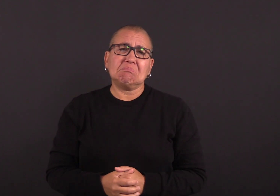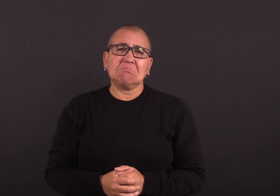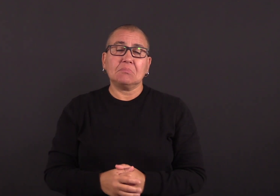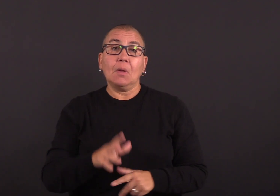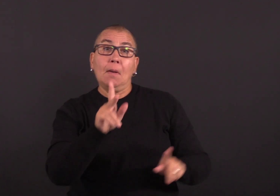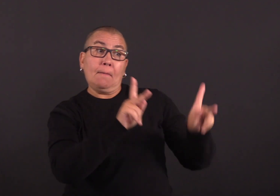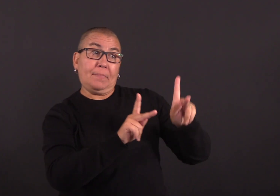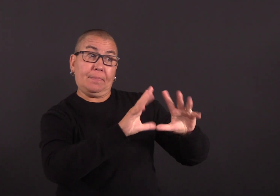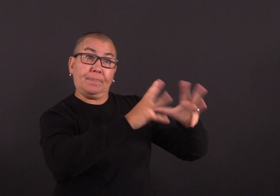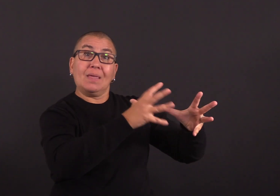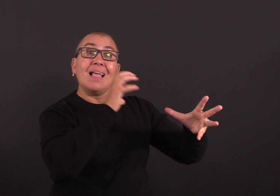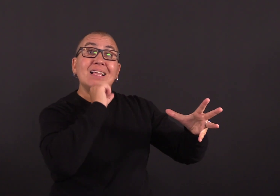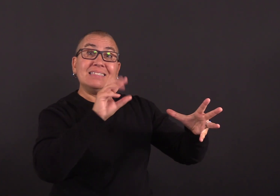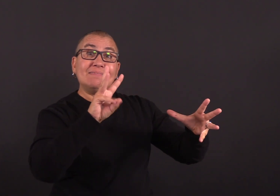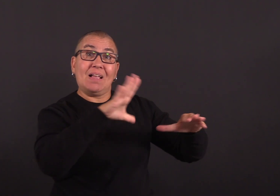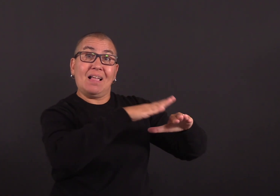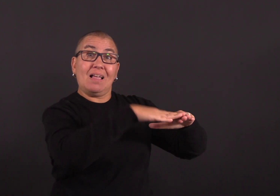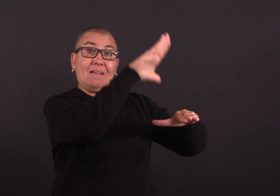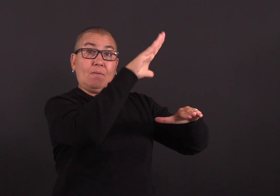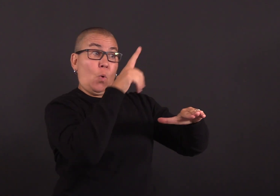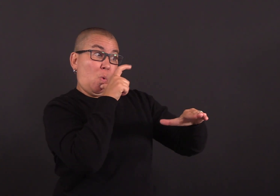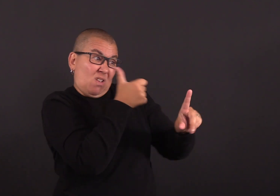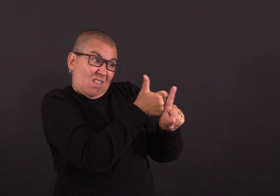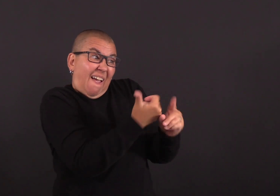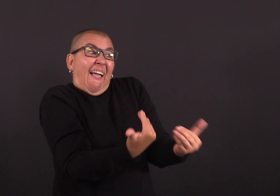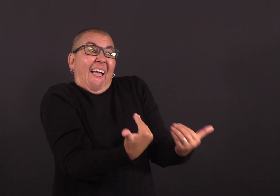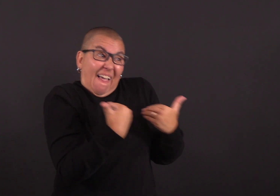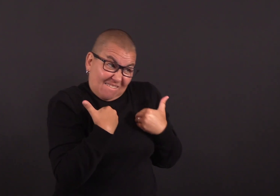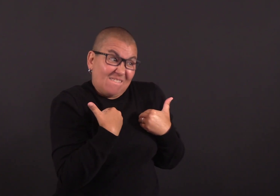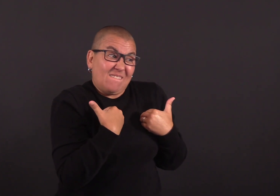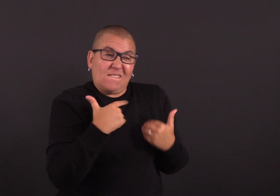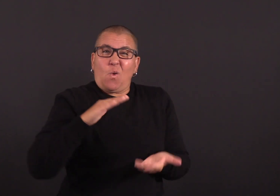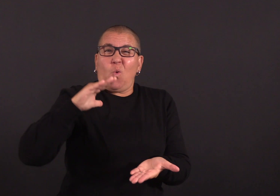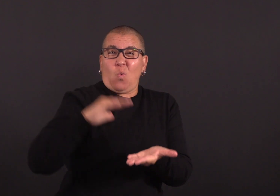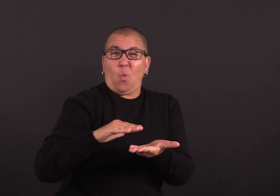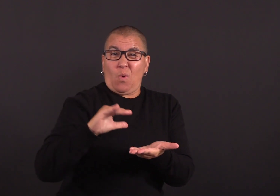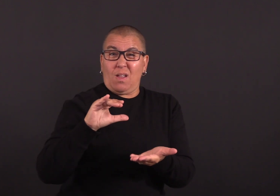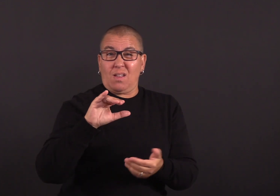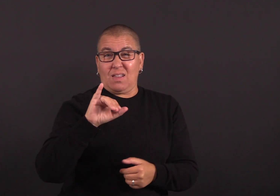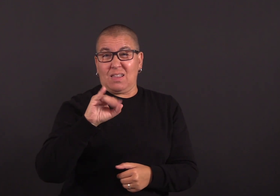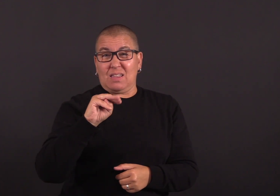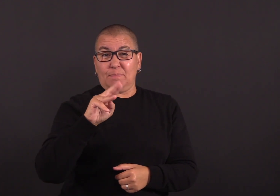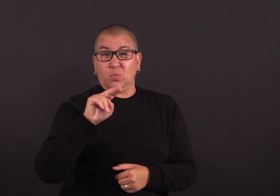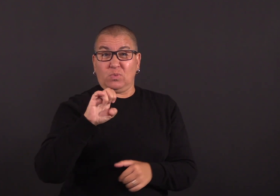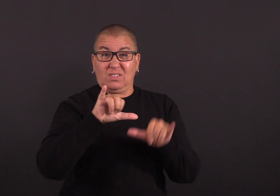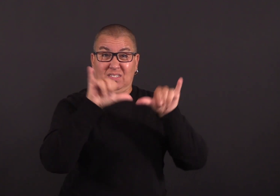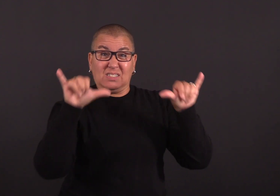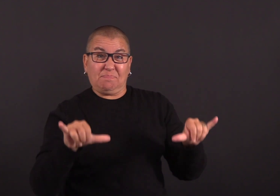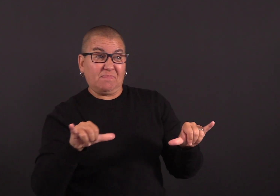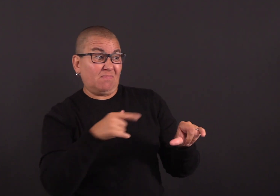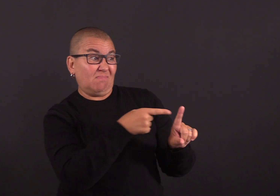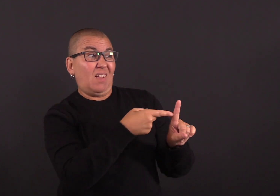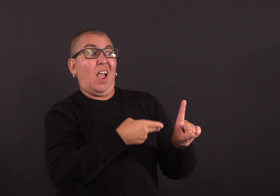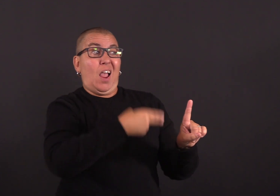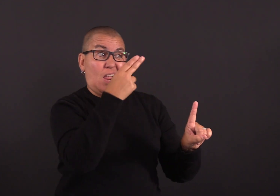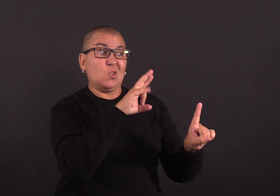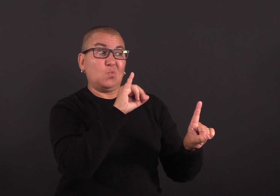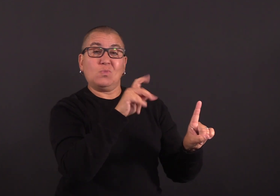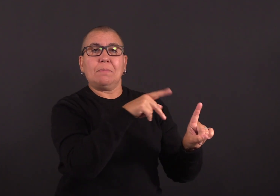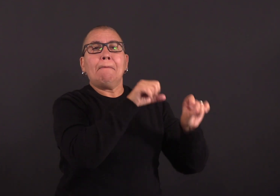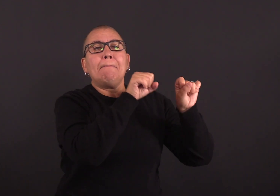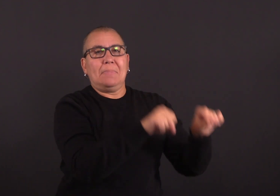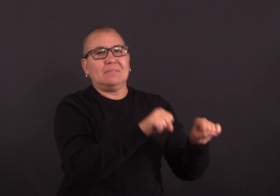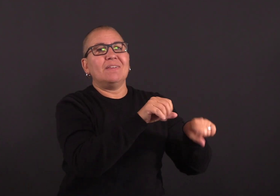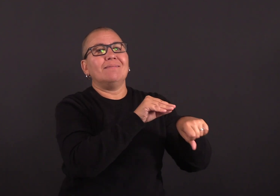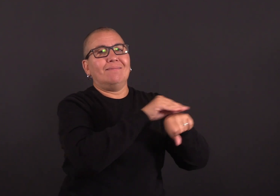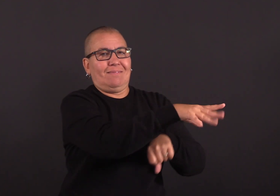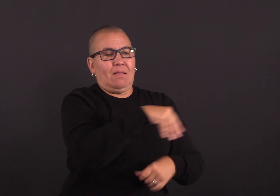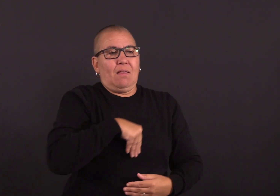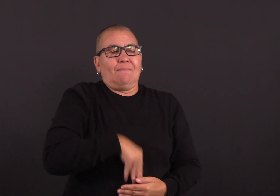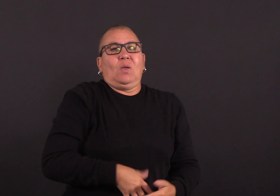are at higher risk of the virus traveling to the lower respiratory tract, causing severe illness.